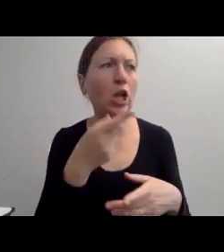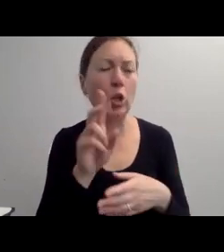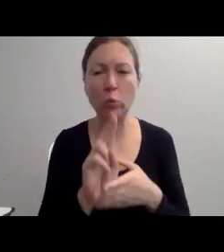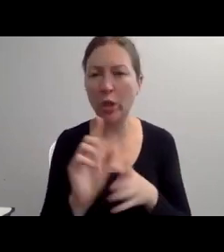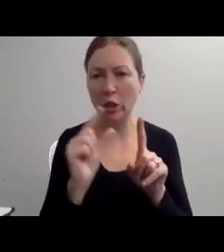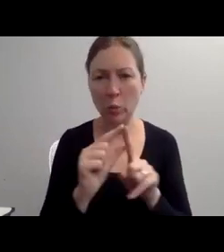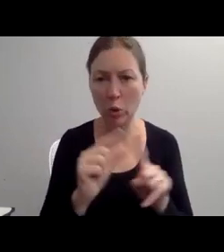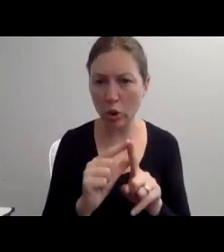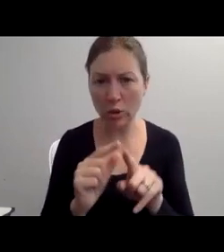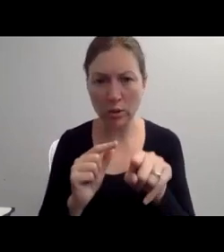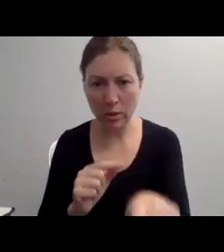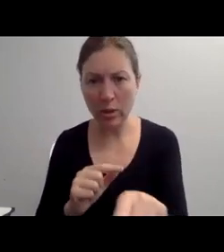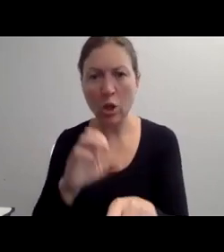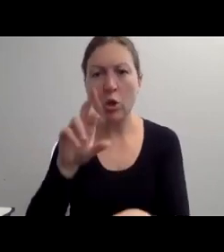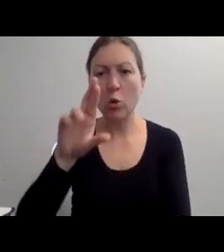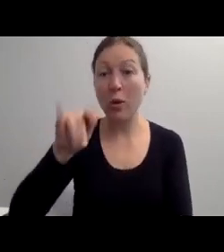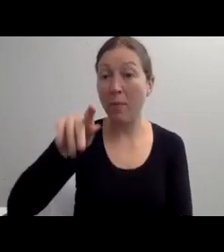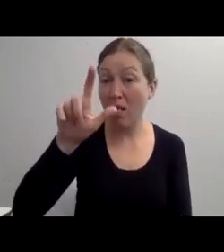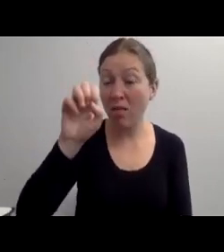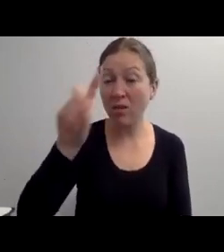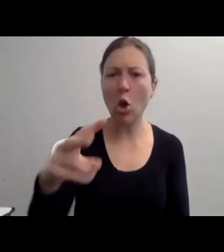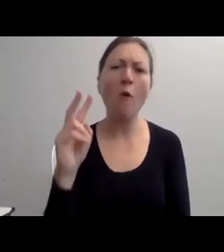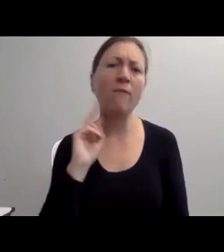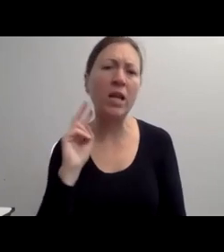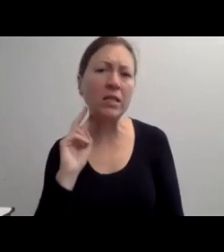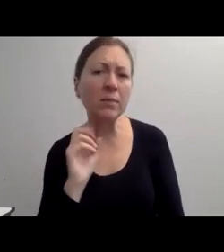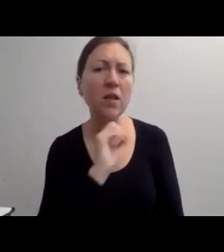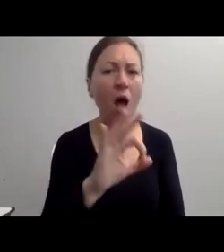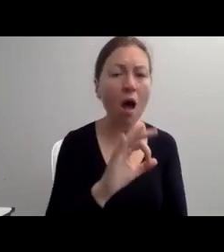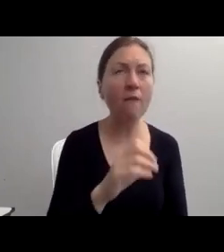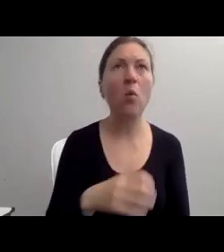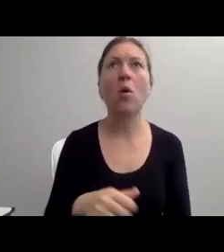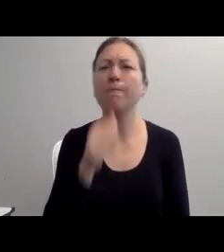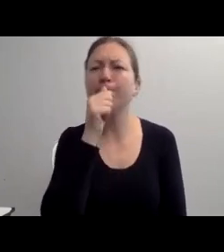ONLY INCLUDE DISABILITY IF IT IS A RELEVANT PART OF THE STORY.